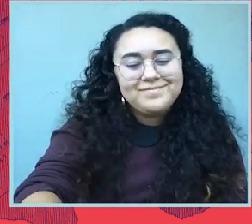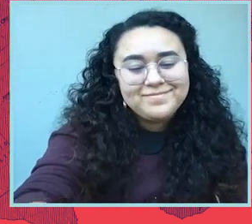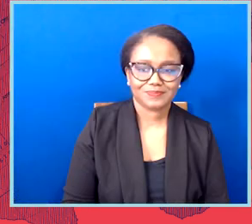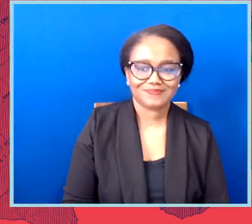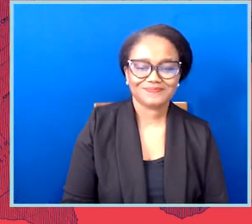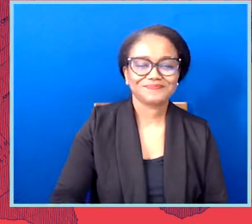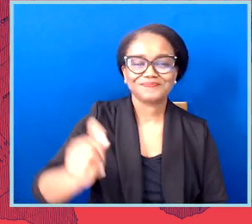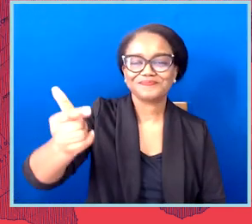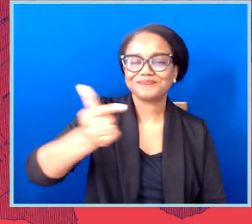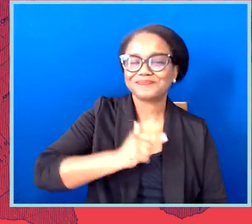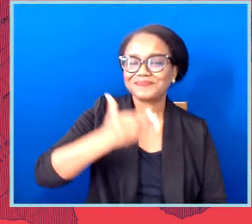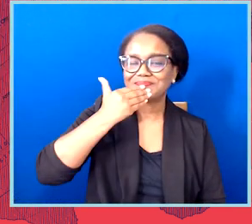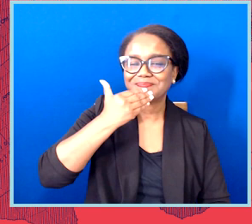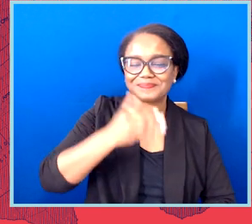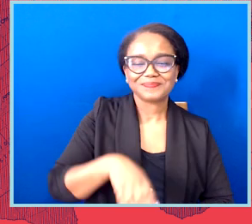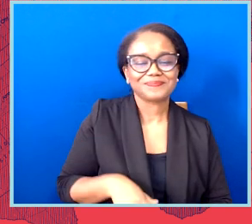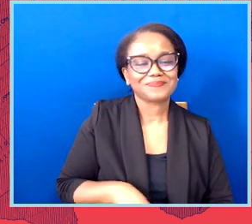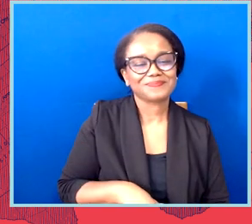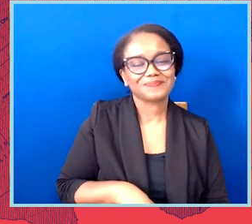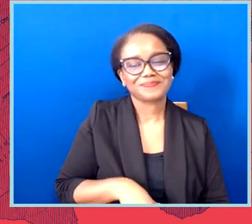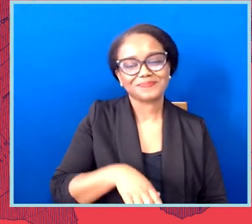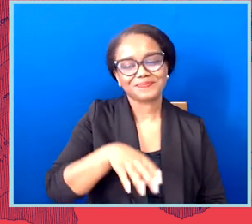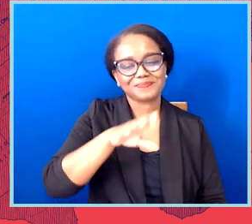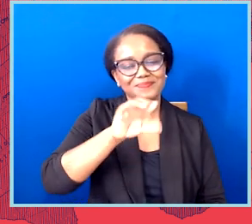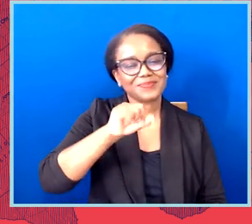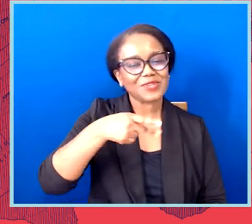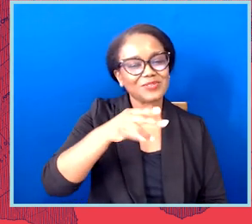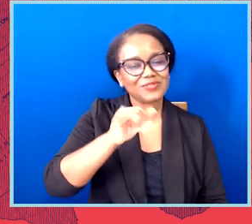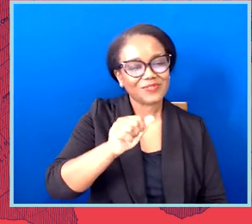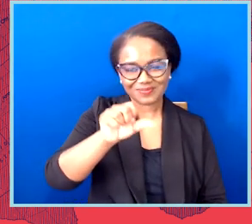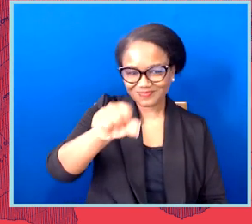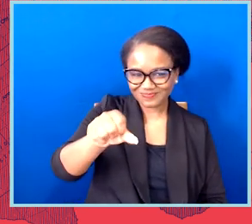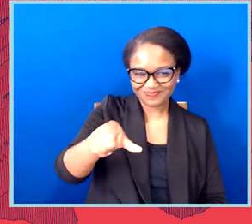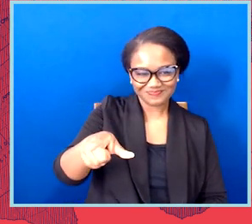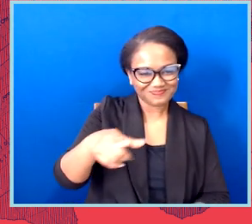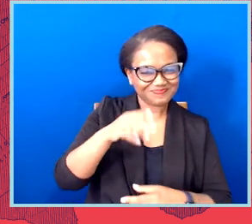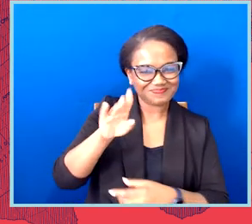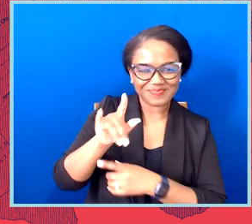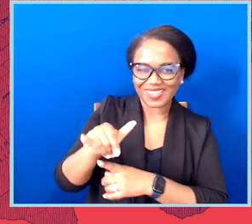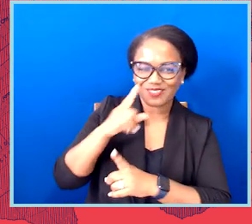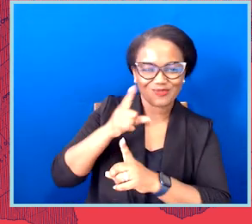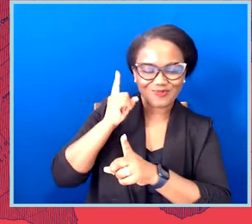As you pointed out, redistricting can feel like a wonky topic, it's extremely hyper data